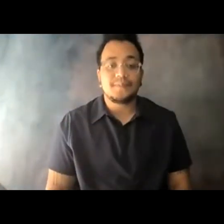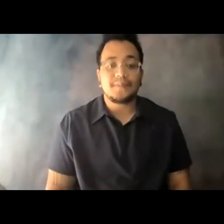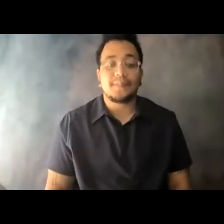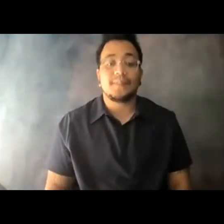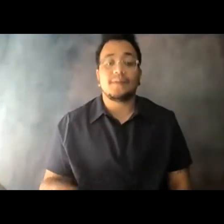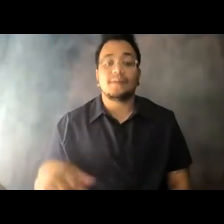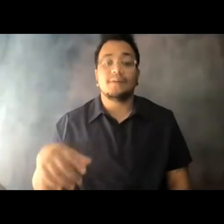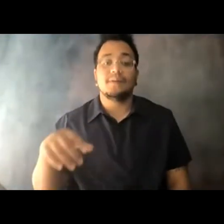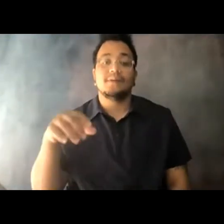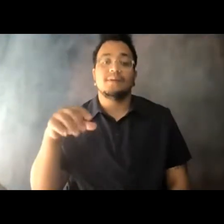they need to go.